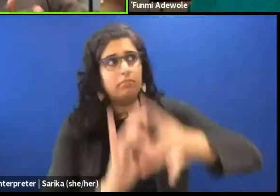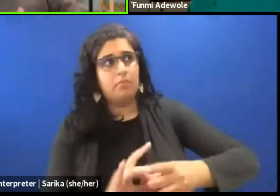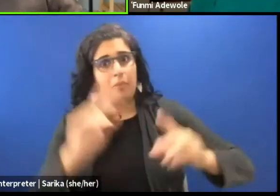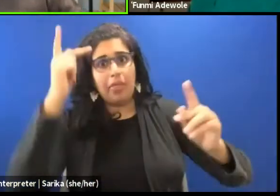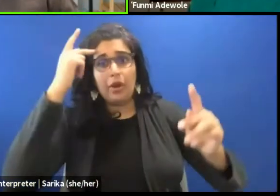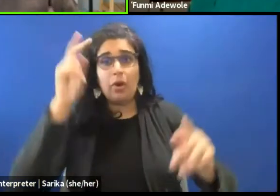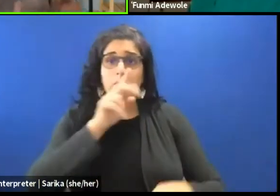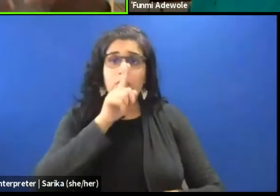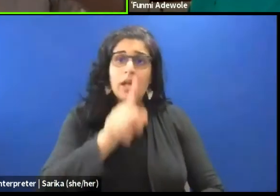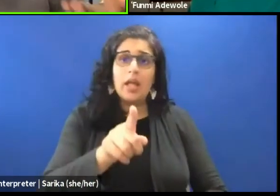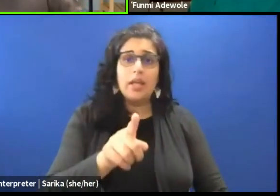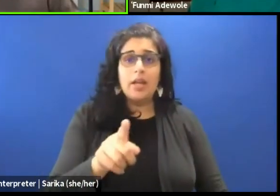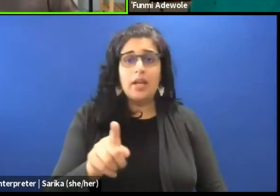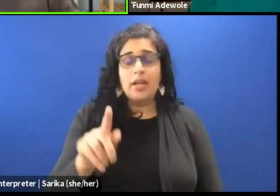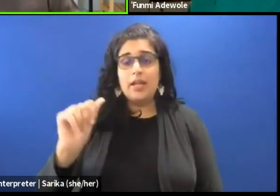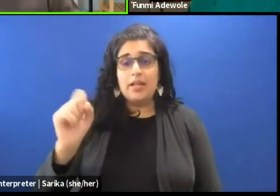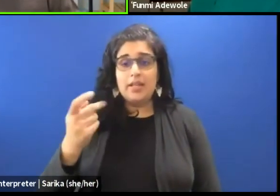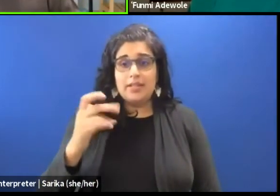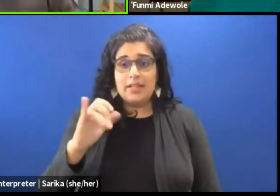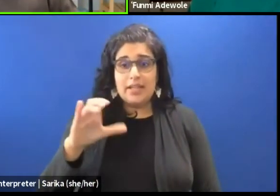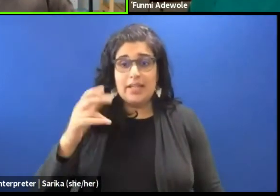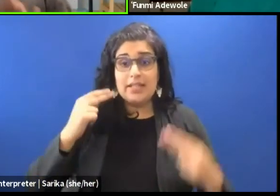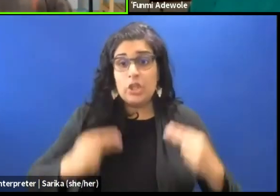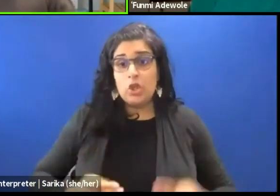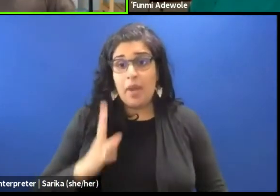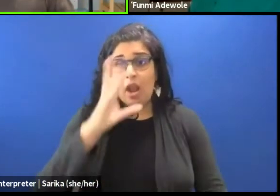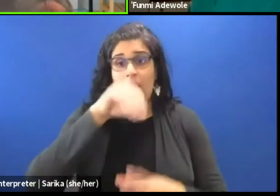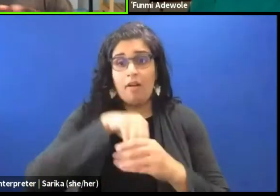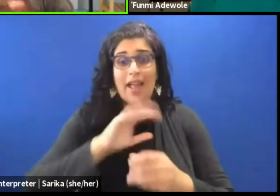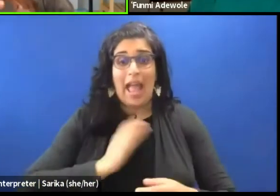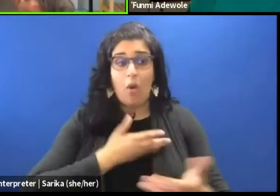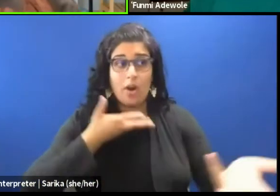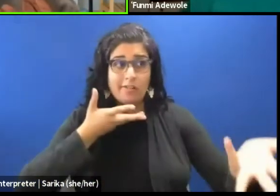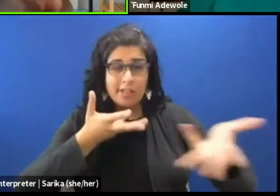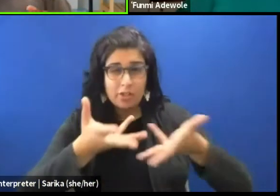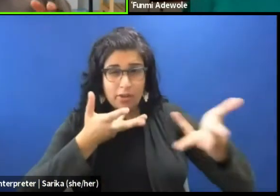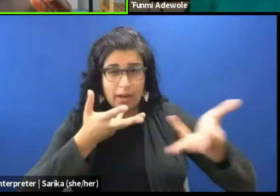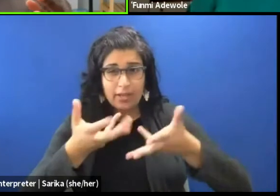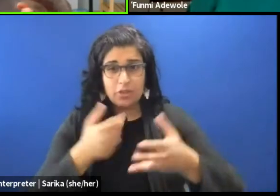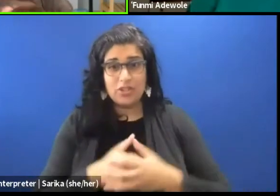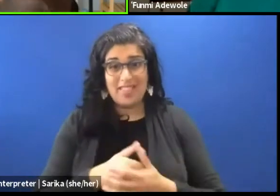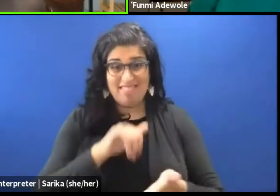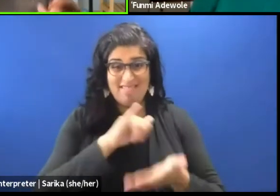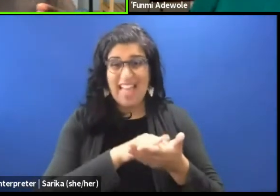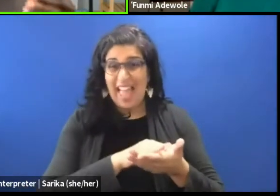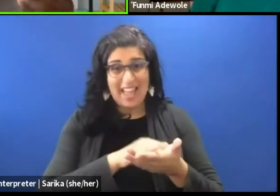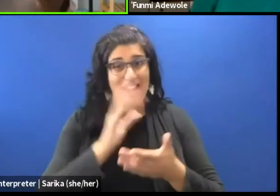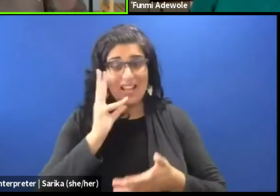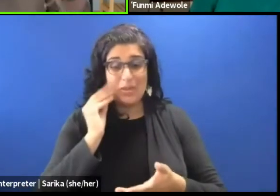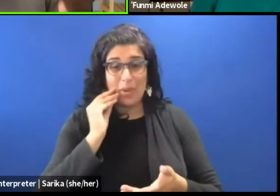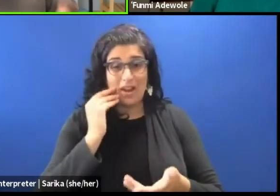the aesthetics and the humane components of our interaction, you know. That experience kind of helped me to start thinking